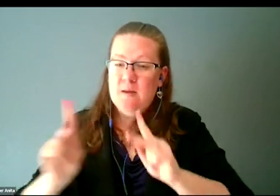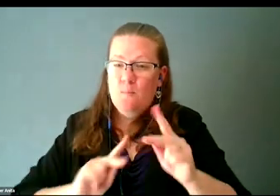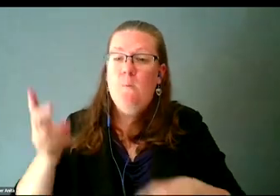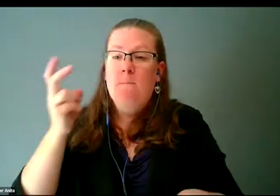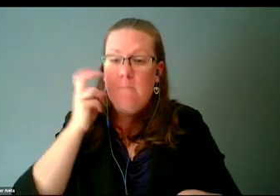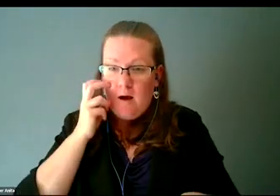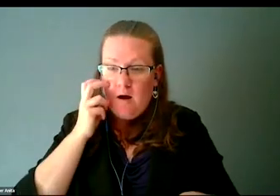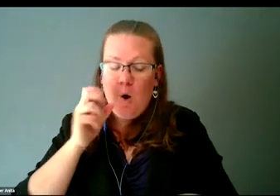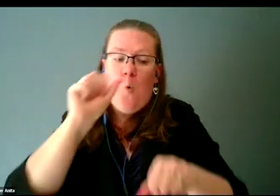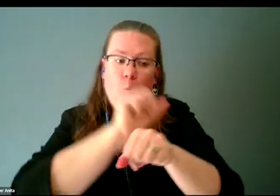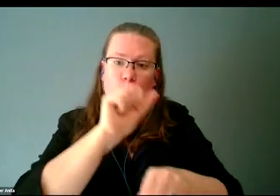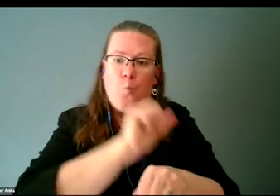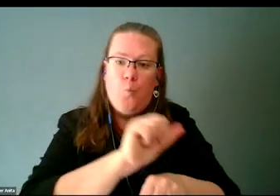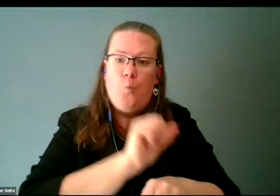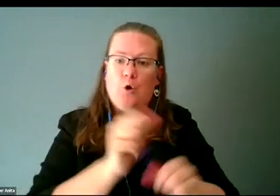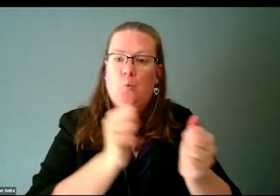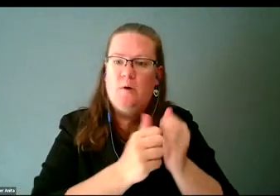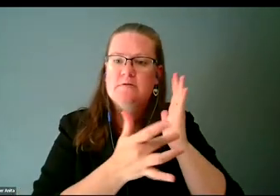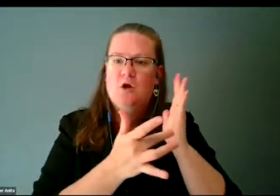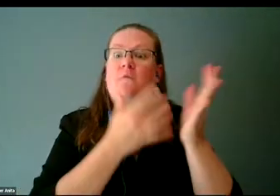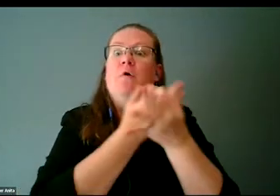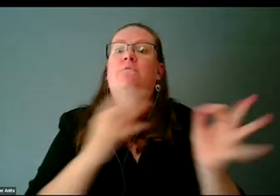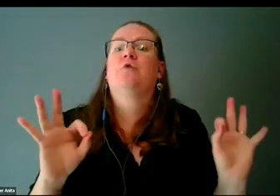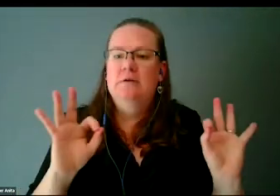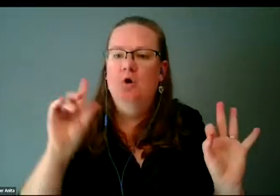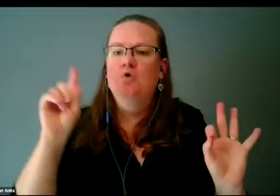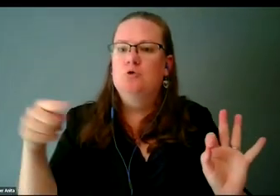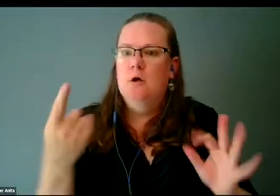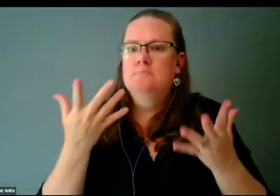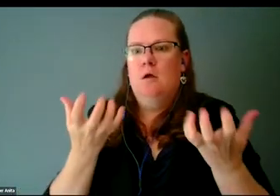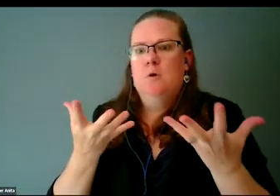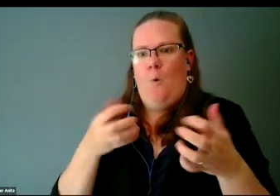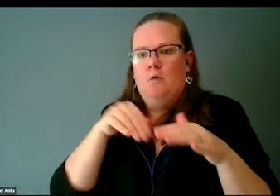for free just so they can use this stuff, taking away from their actual